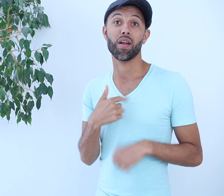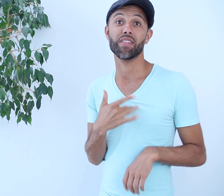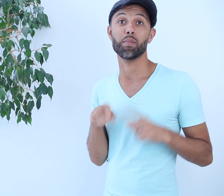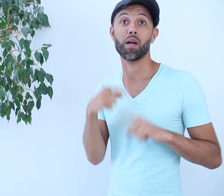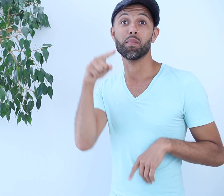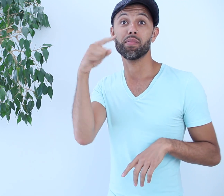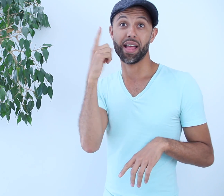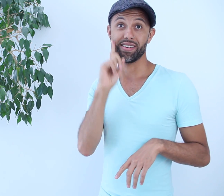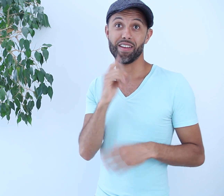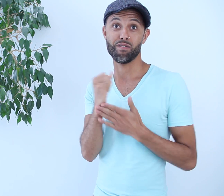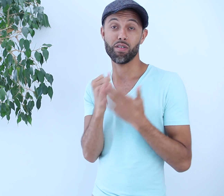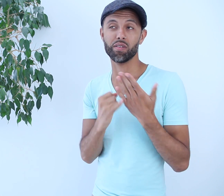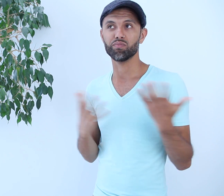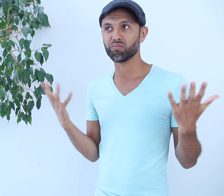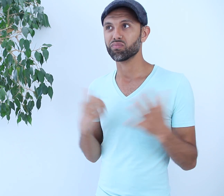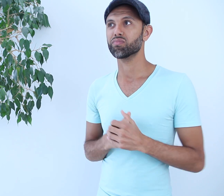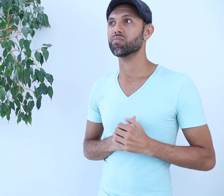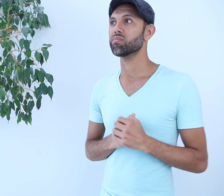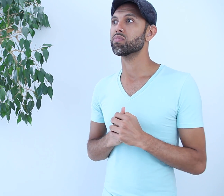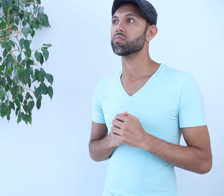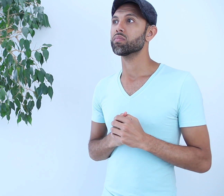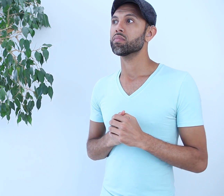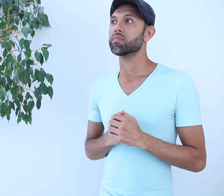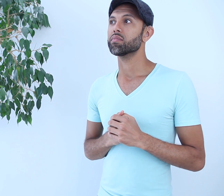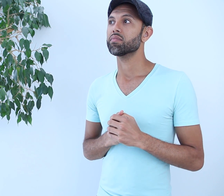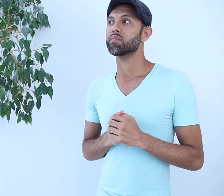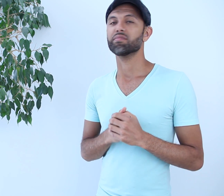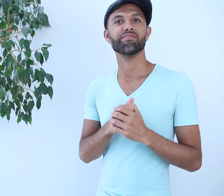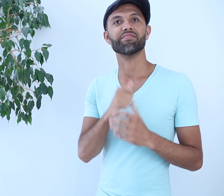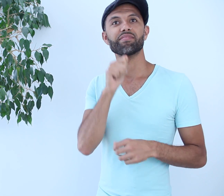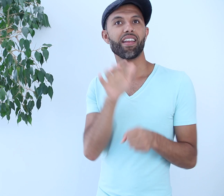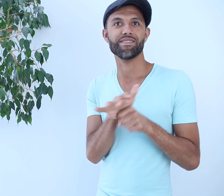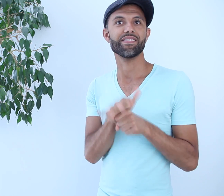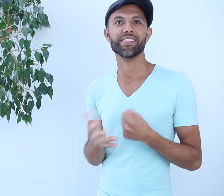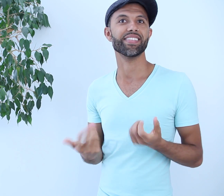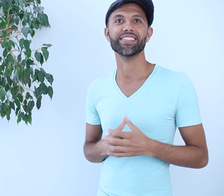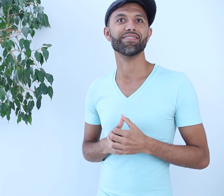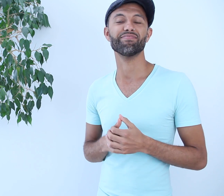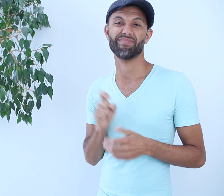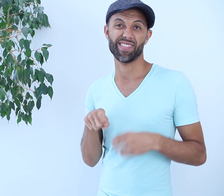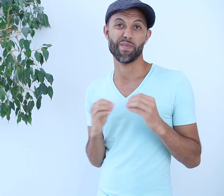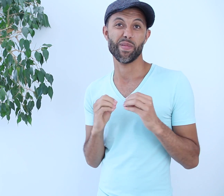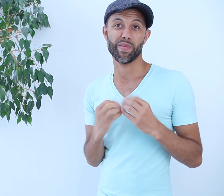How do I feel about Black deaf artwork? There’s not enough. We need more.